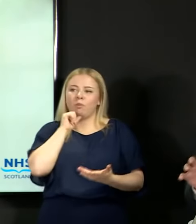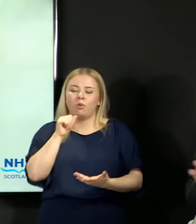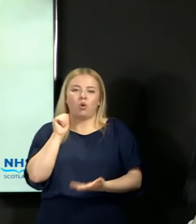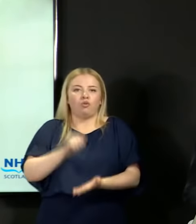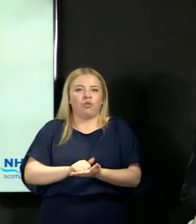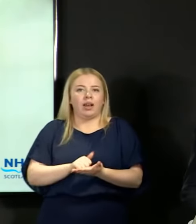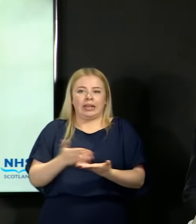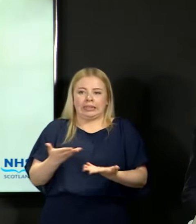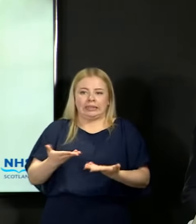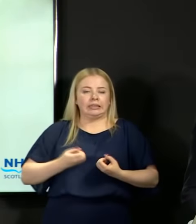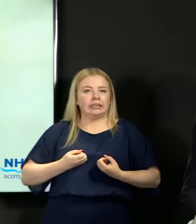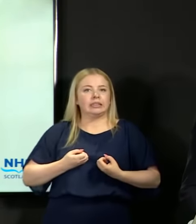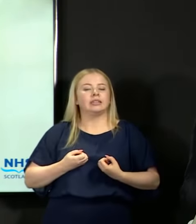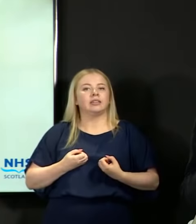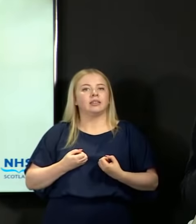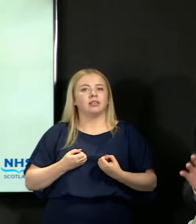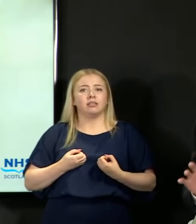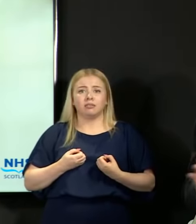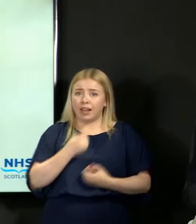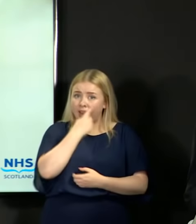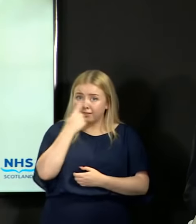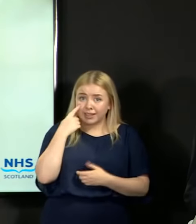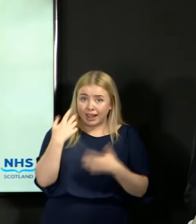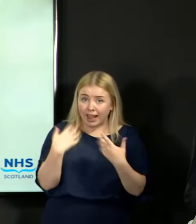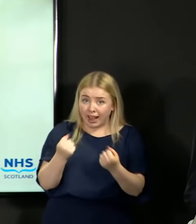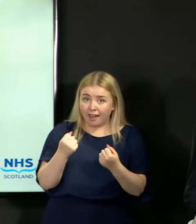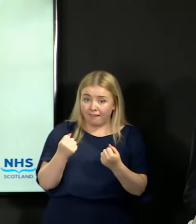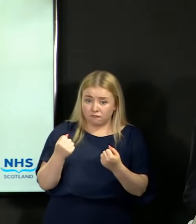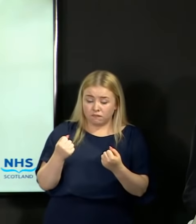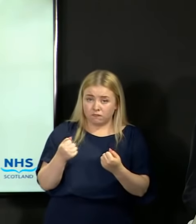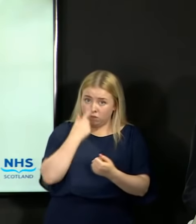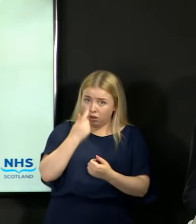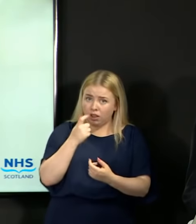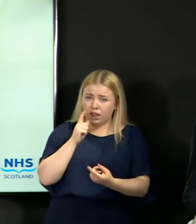they have the evidence to challenge them, should come forward with that evidence.